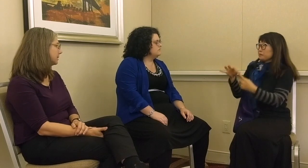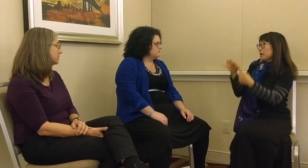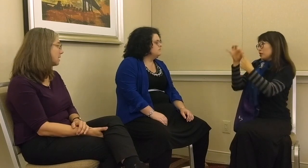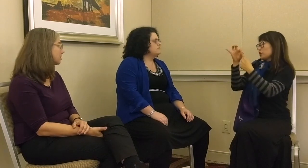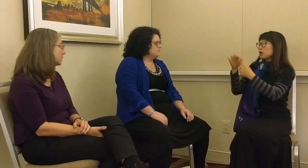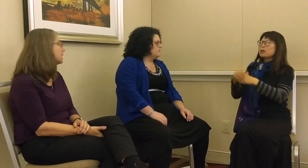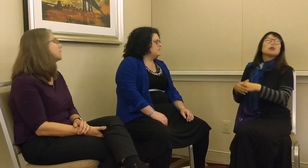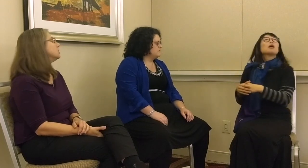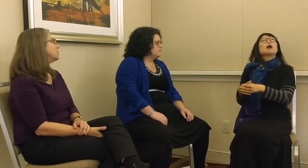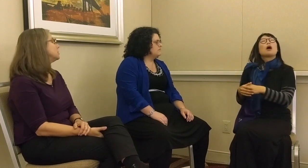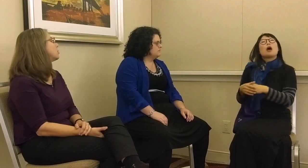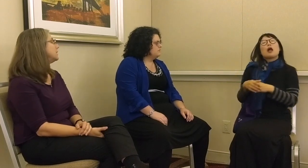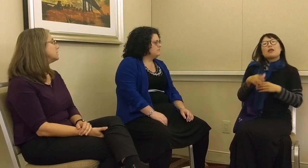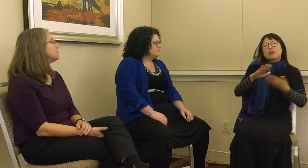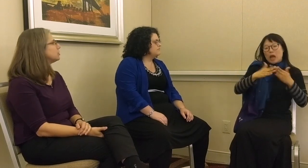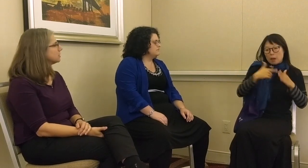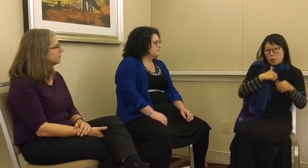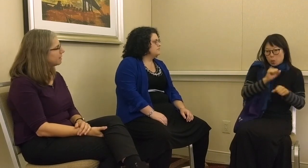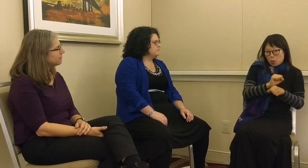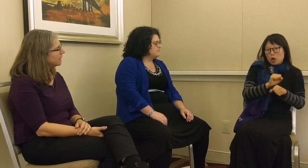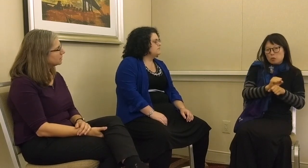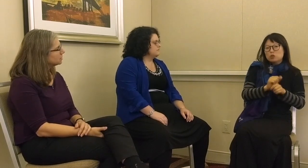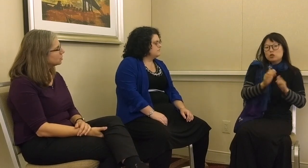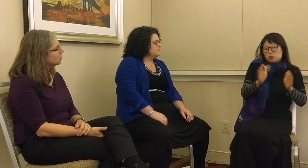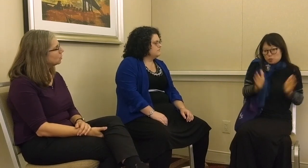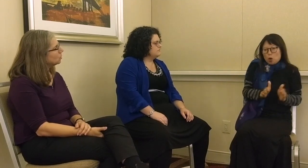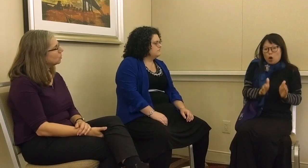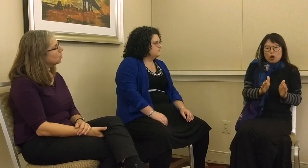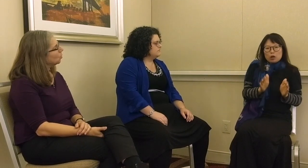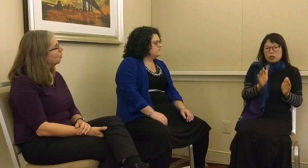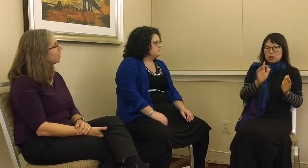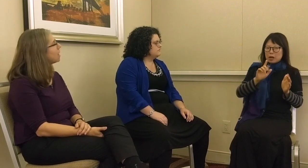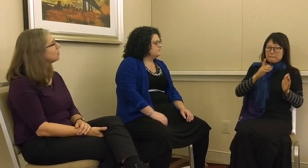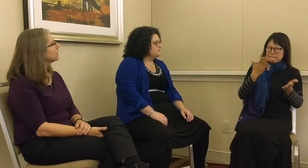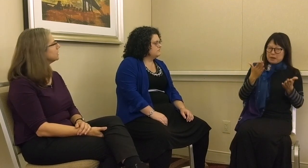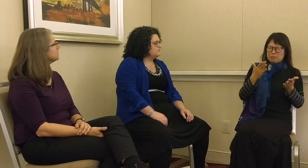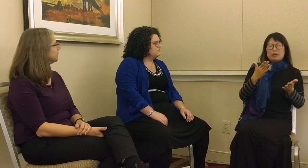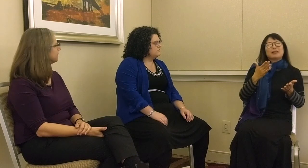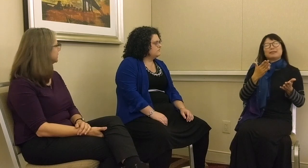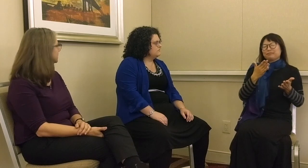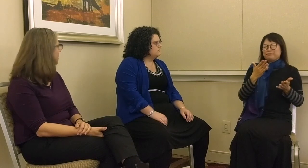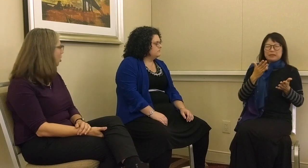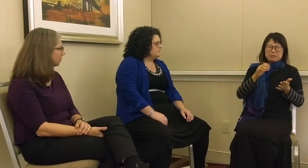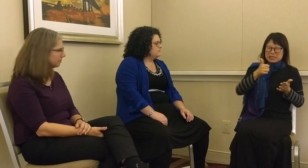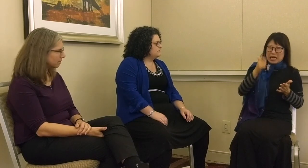been discovered. It’s quite special in that fact. Where I work is a very small number